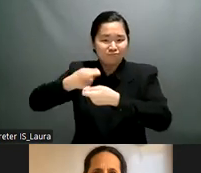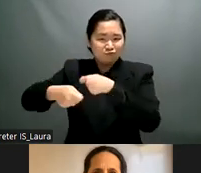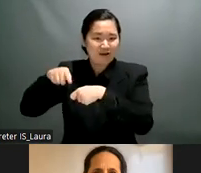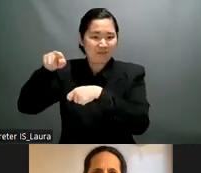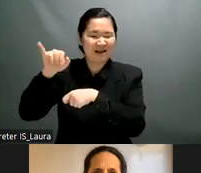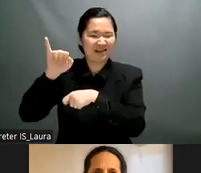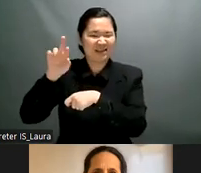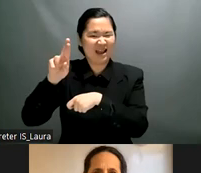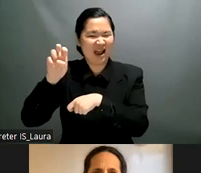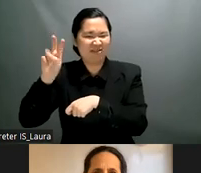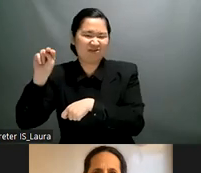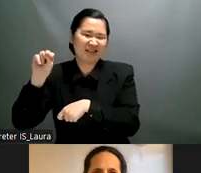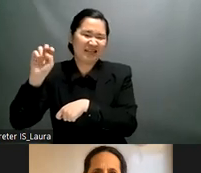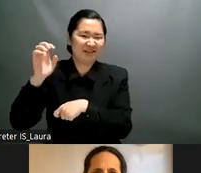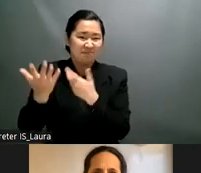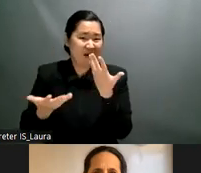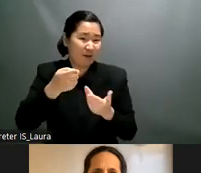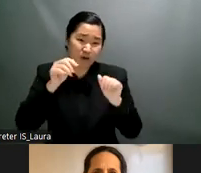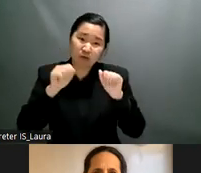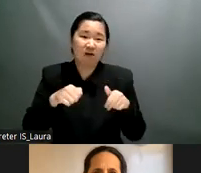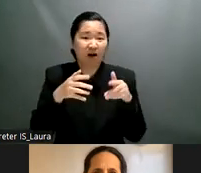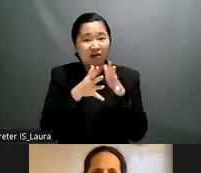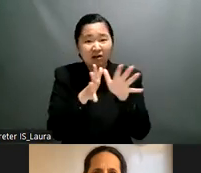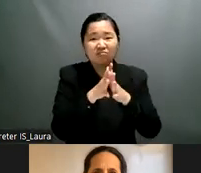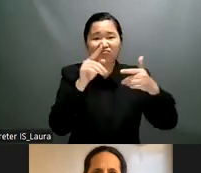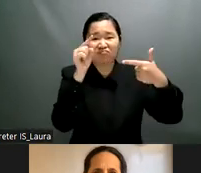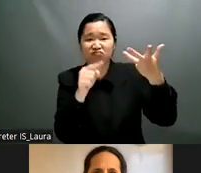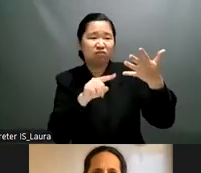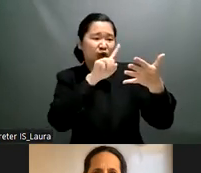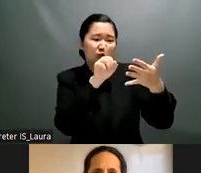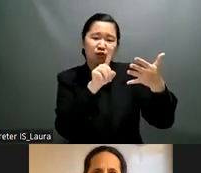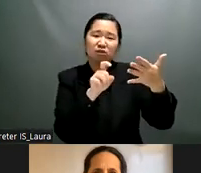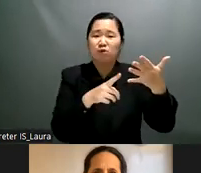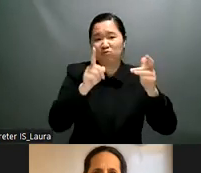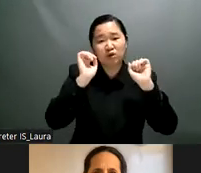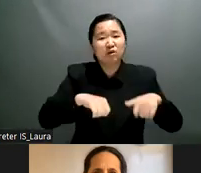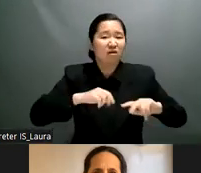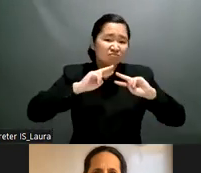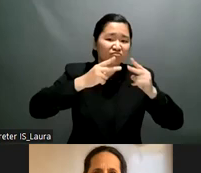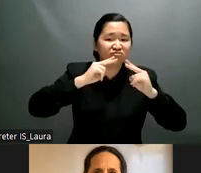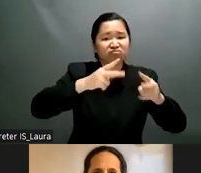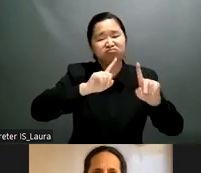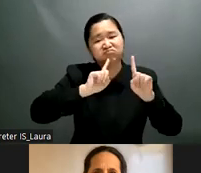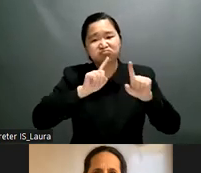to their sexual and reproductive rights as well as how do you work at lose the frida